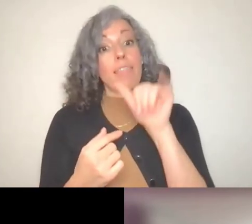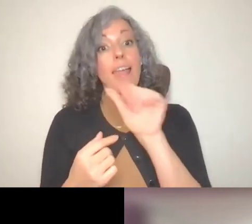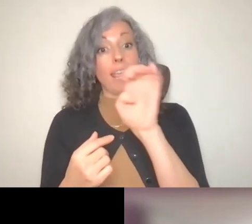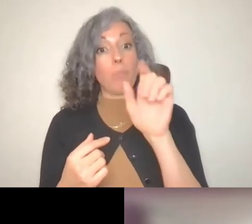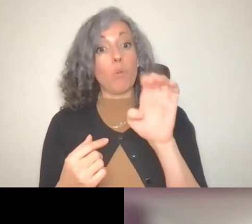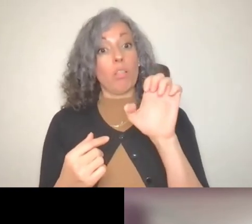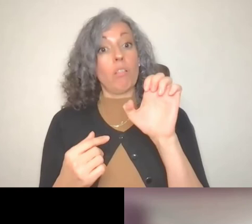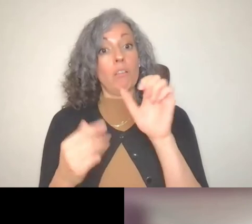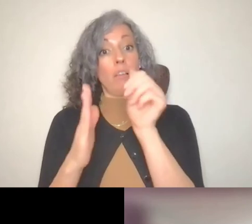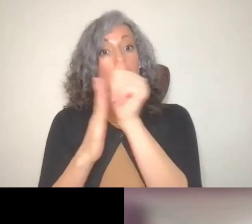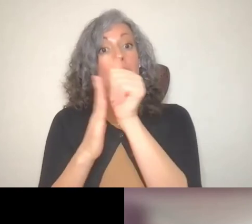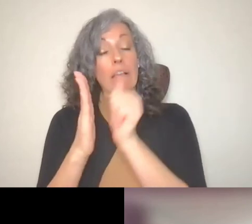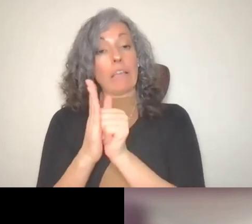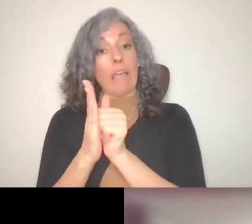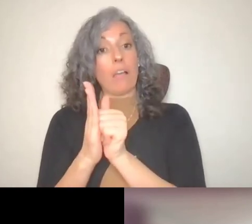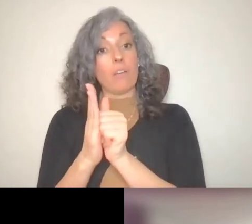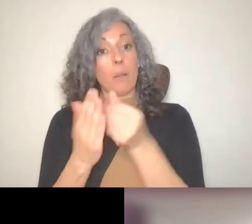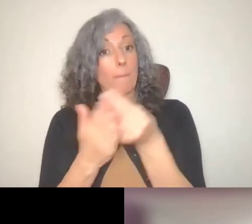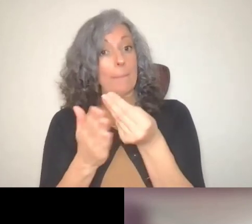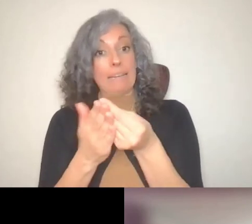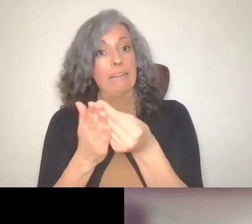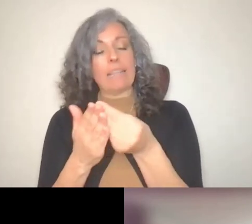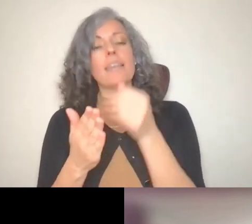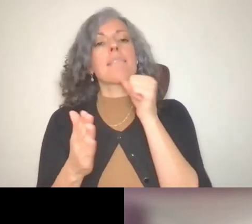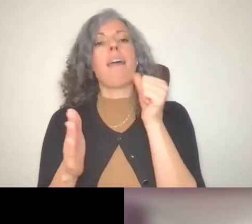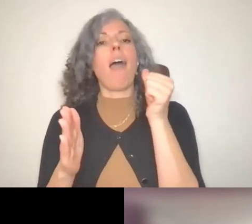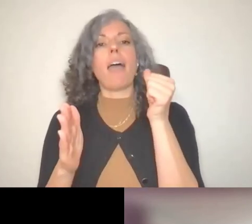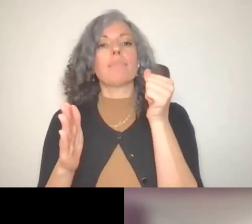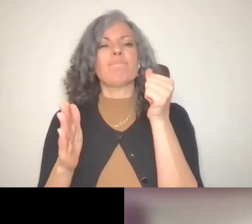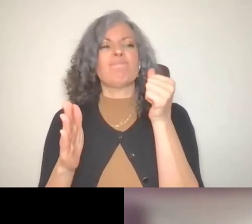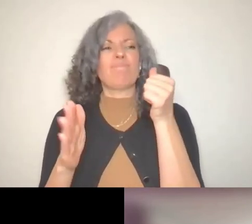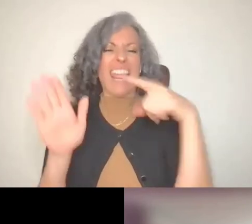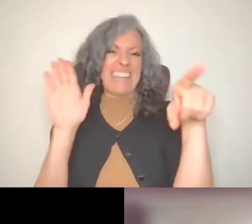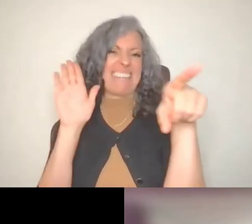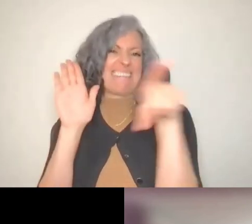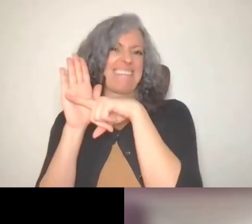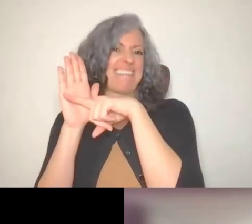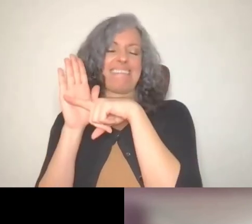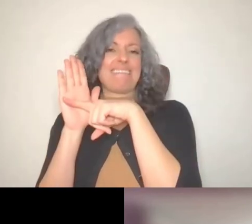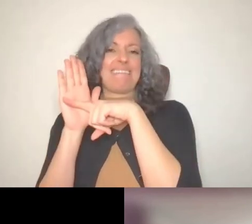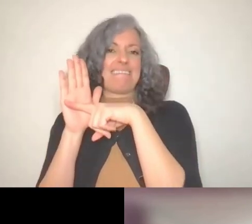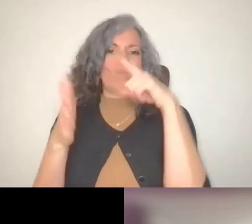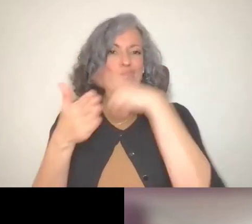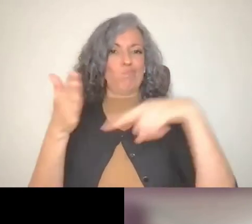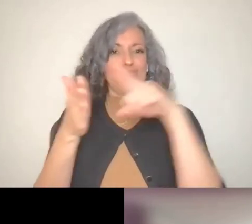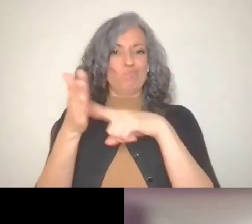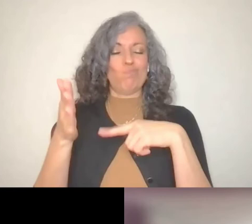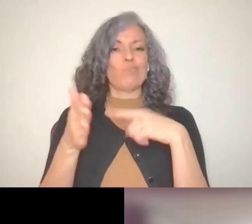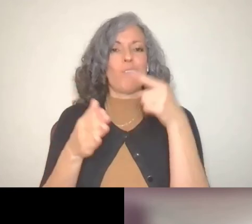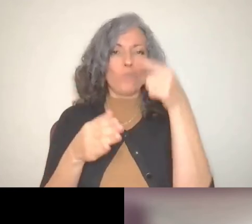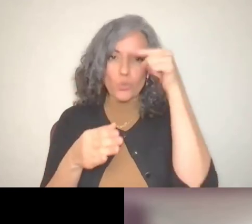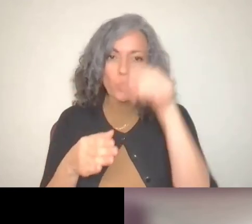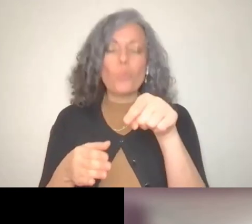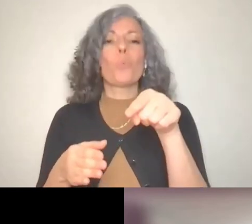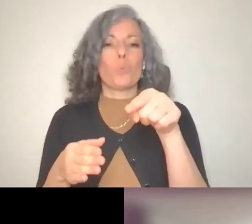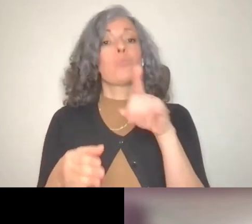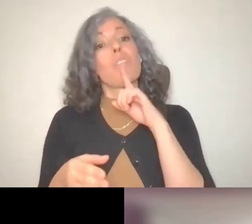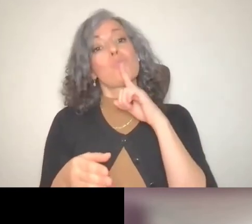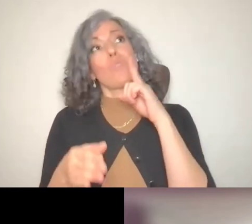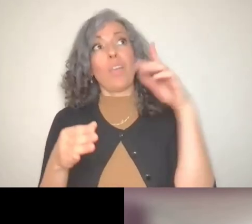ABLE account, signs wouldn't count against your eligibility to access some of those resources that significant. And I know we were just talking about